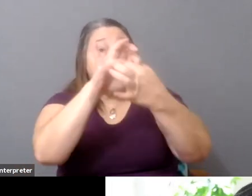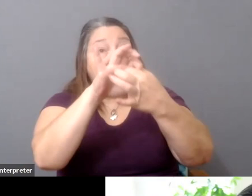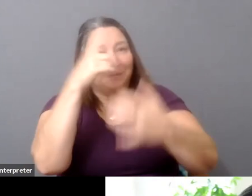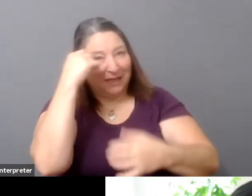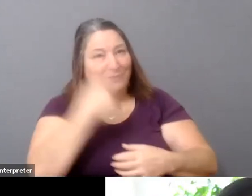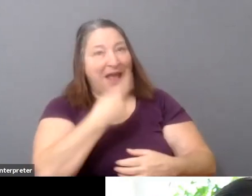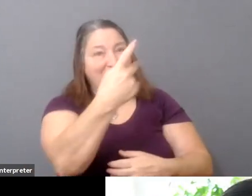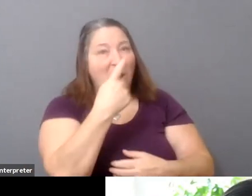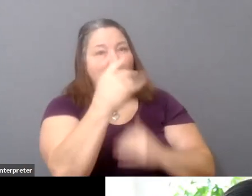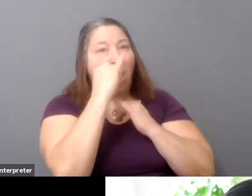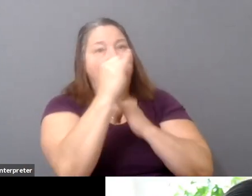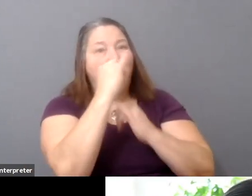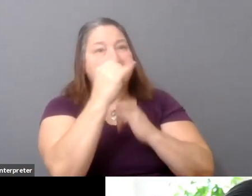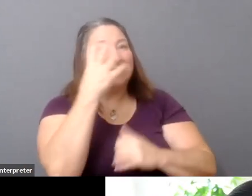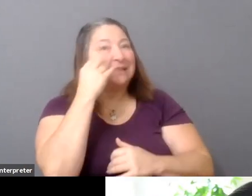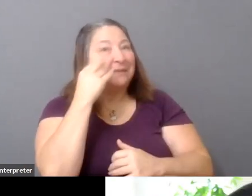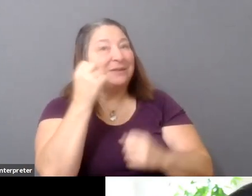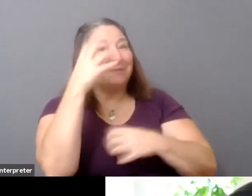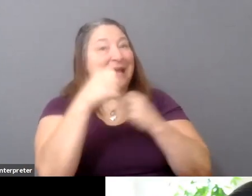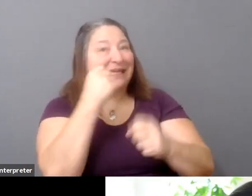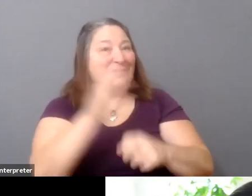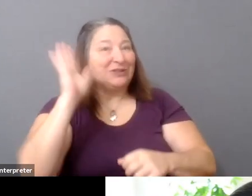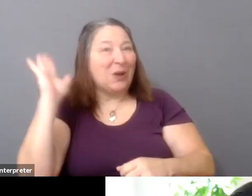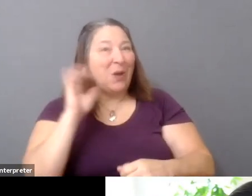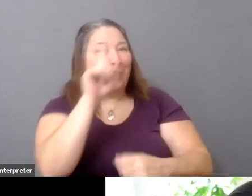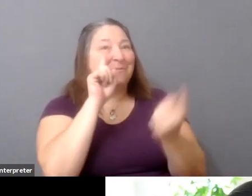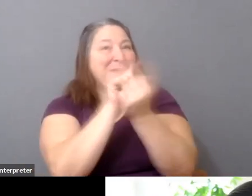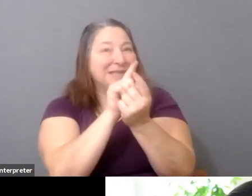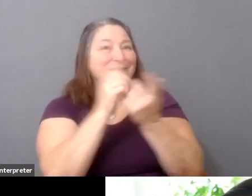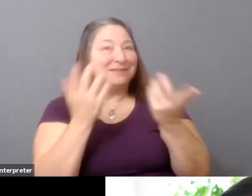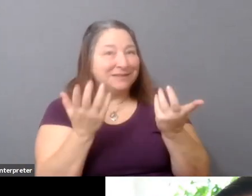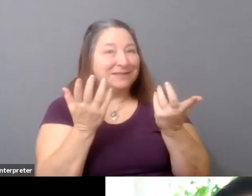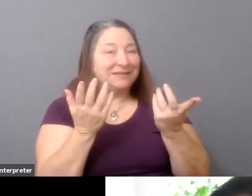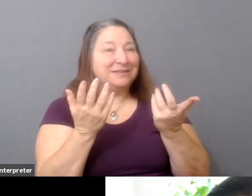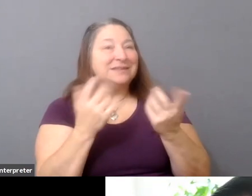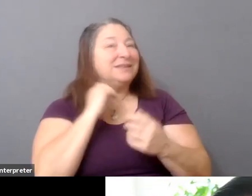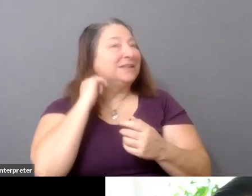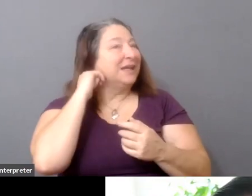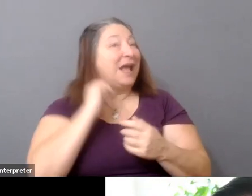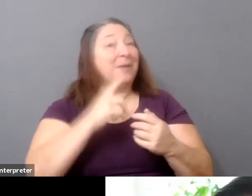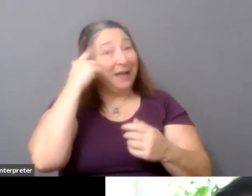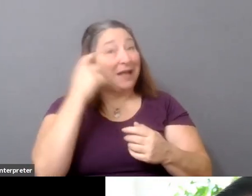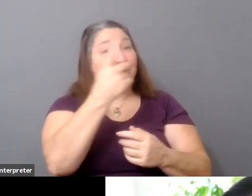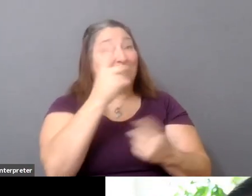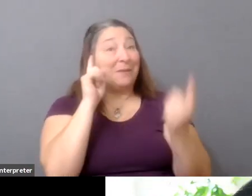like, many, many years ago, and there were some opportunities that I may have received through you,